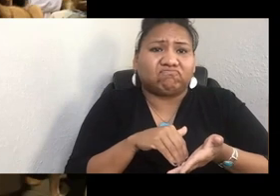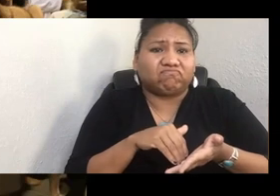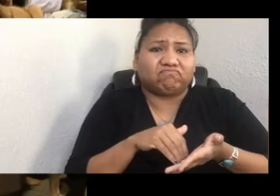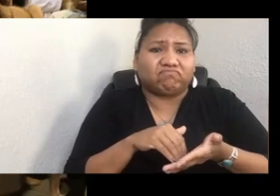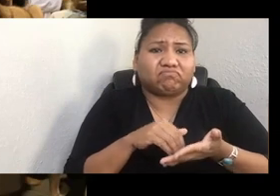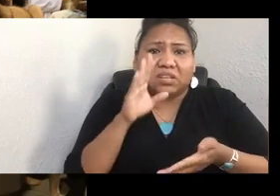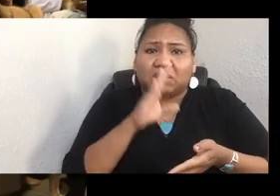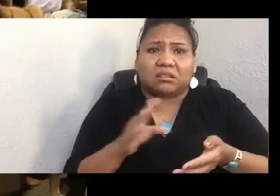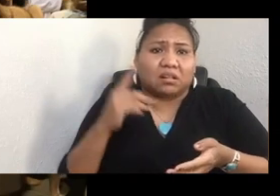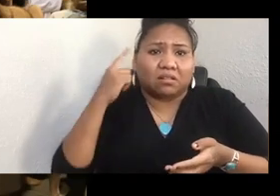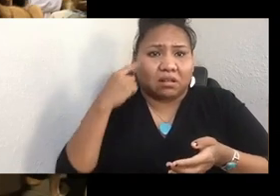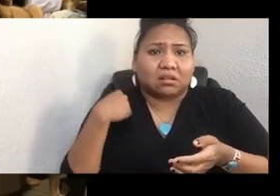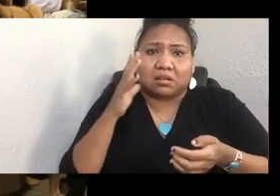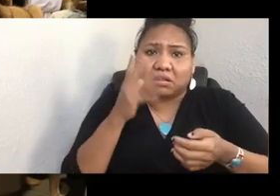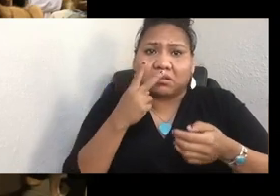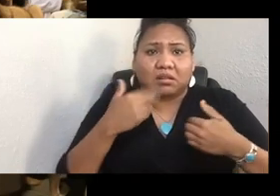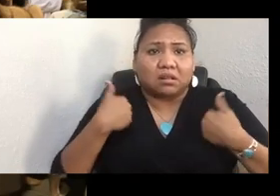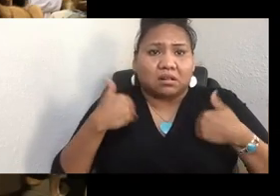and that our house would be this full.